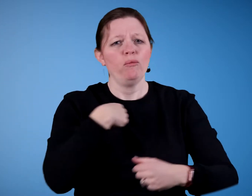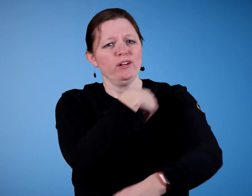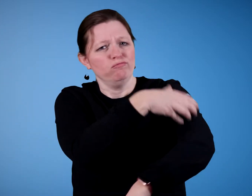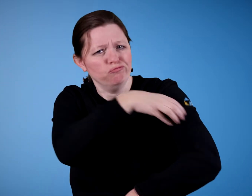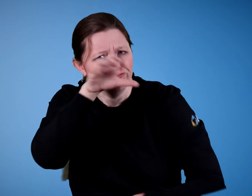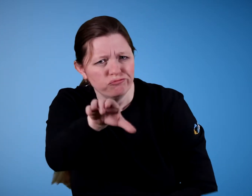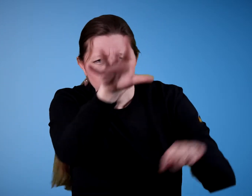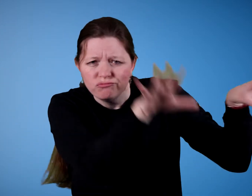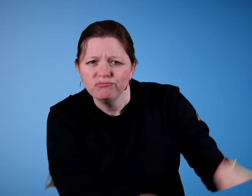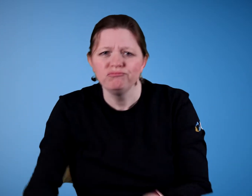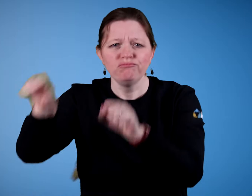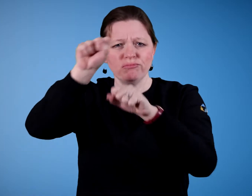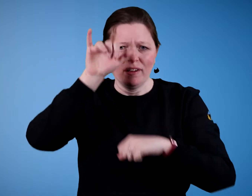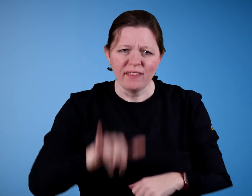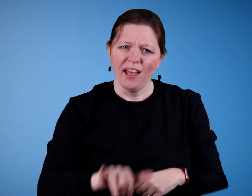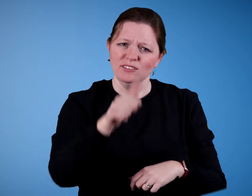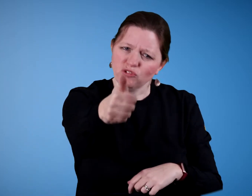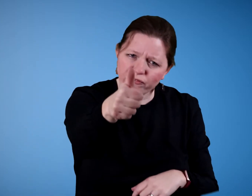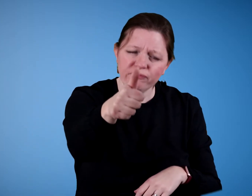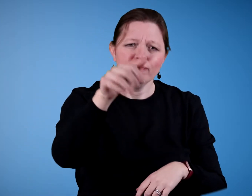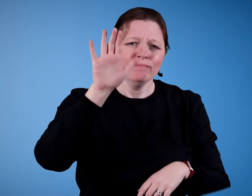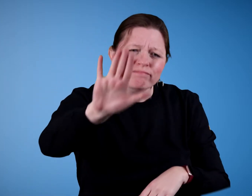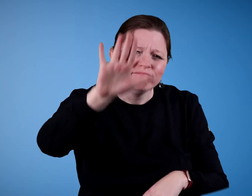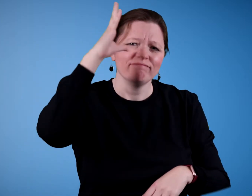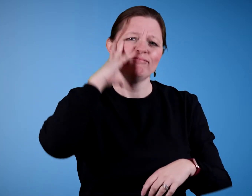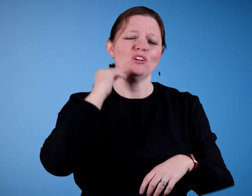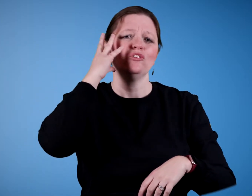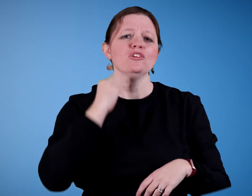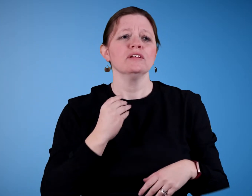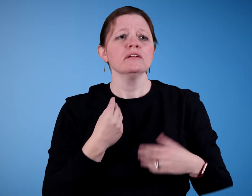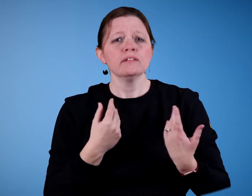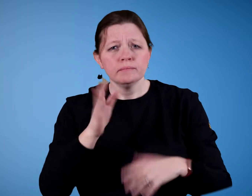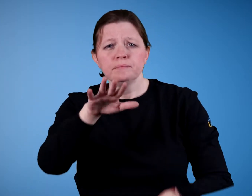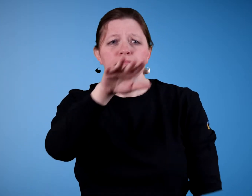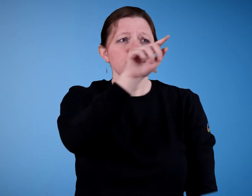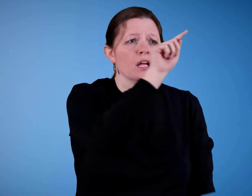We empower you to make the decisions that will impact your experience.